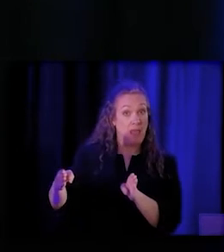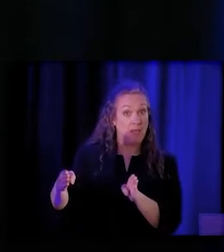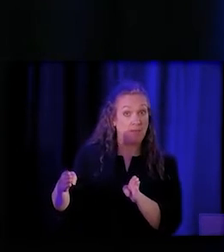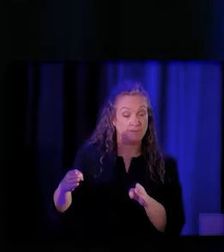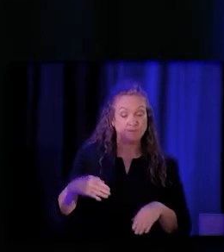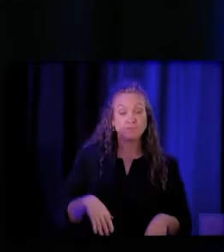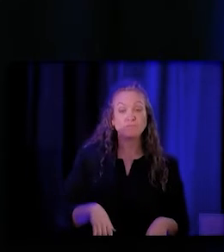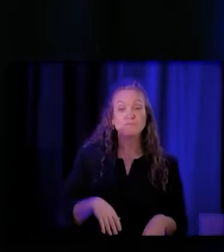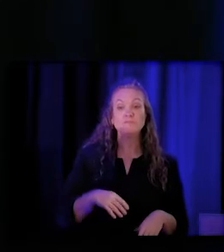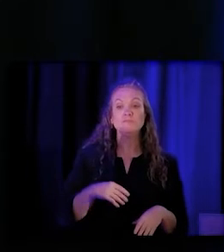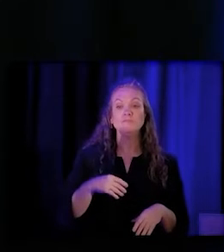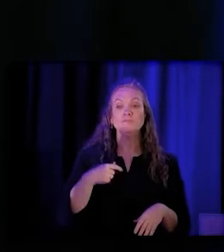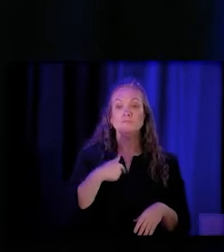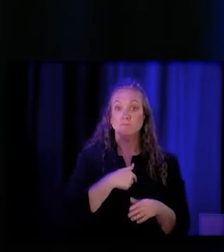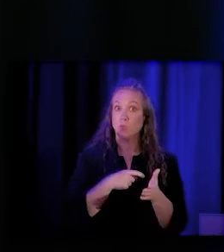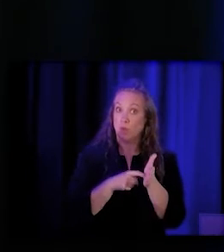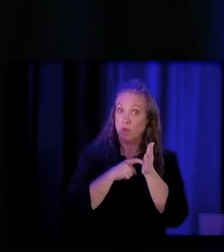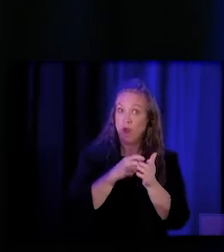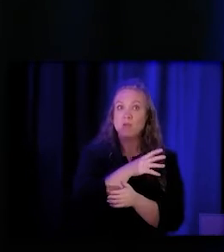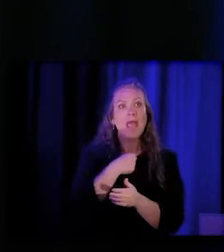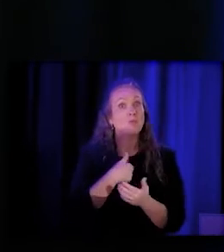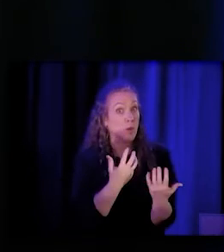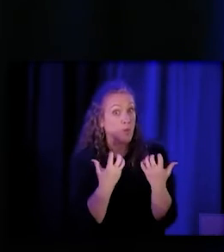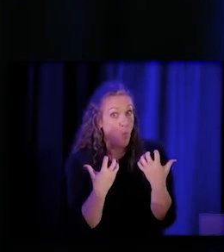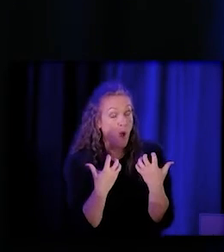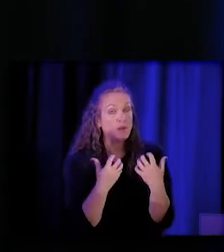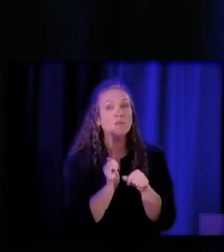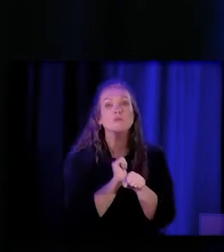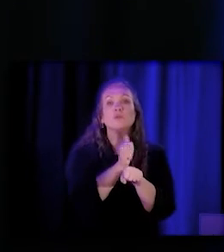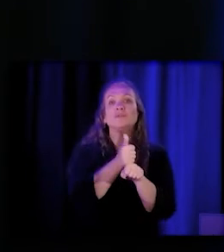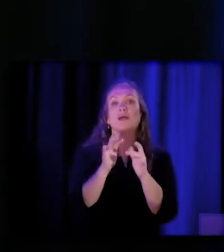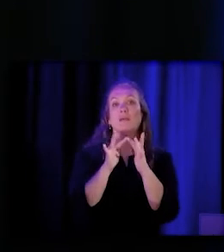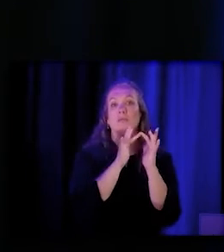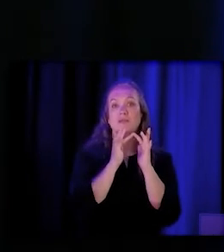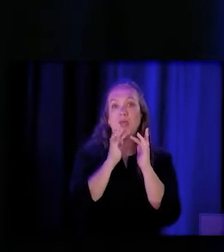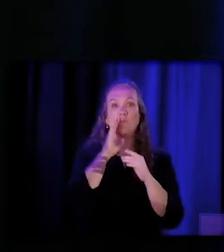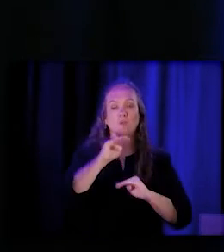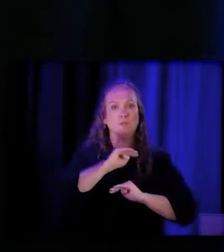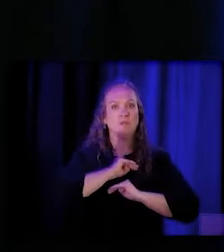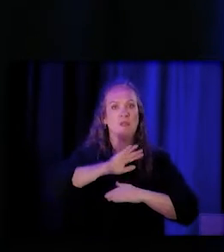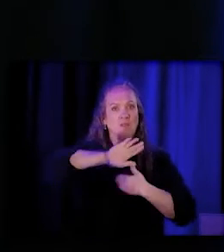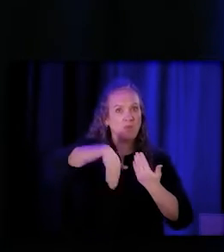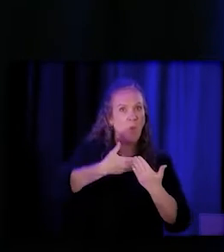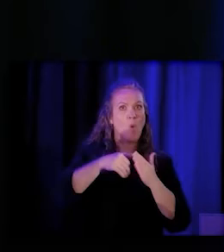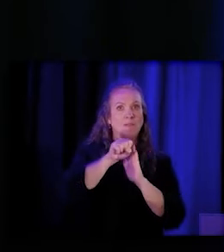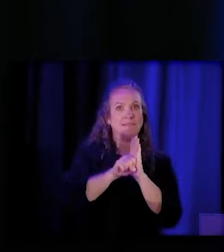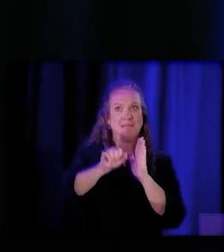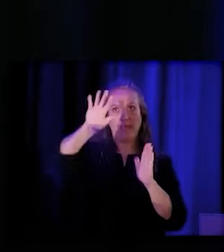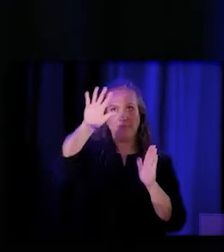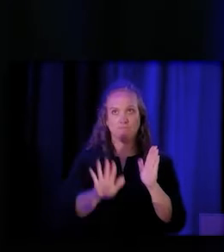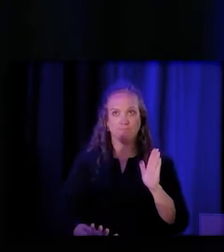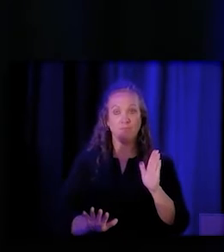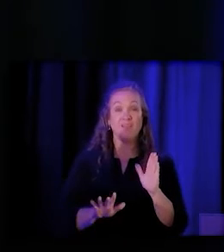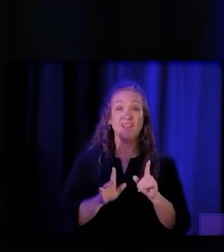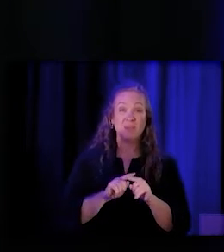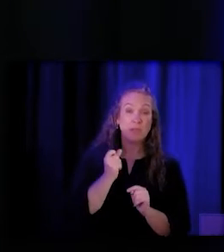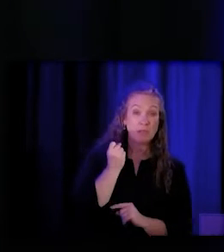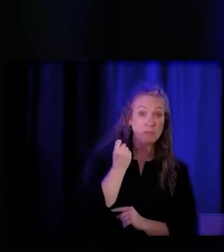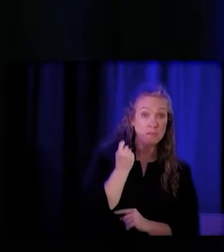and wanting to set up a network across the entire state. And there are regions where there are not enough yet people